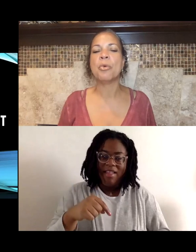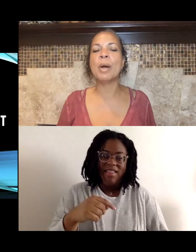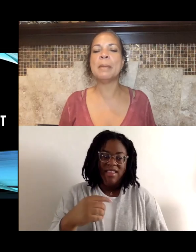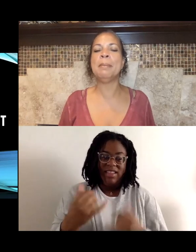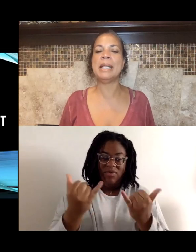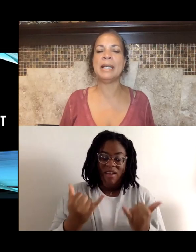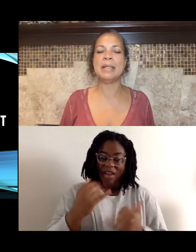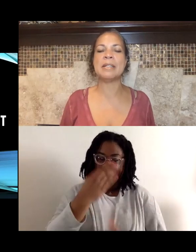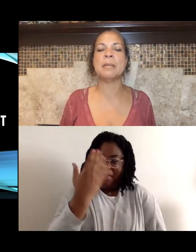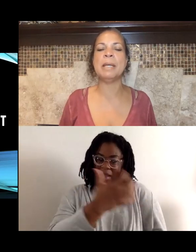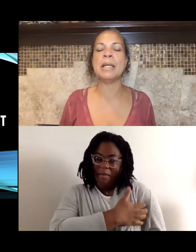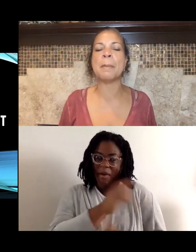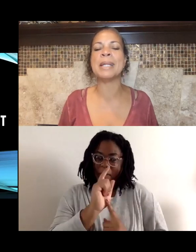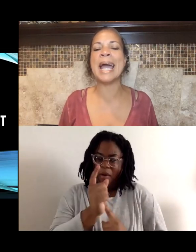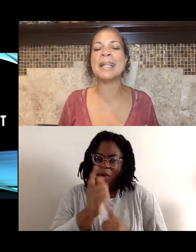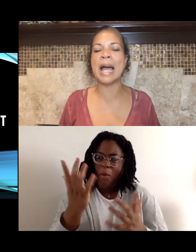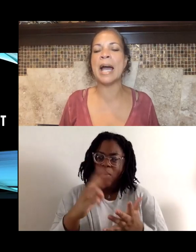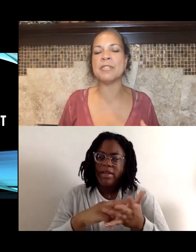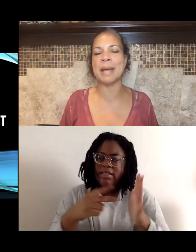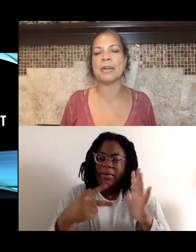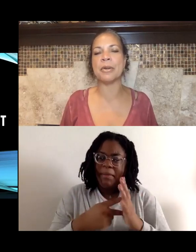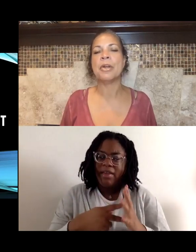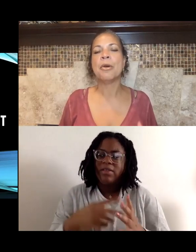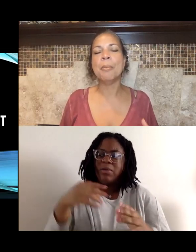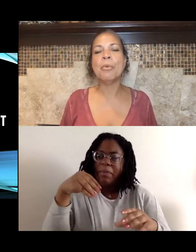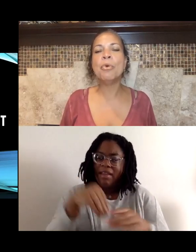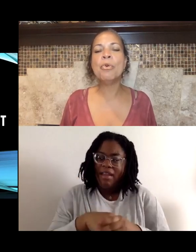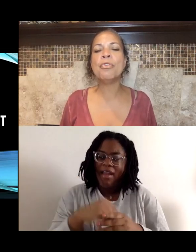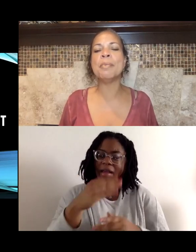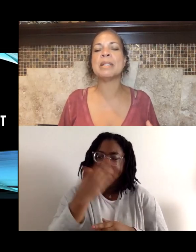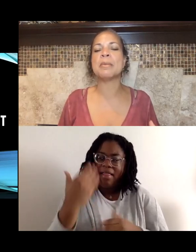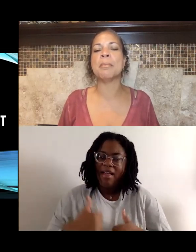What it means to be in a Black Lives Matter movement moment.